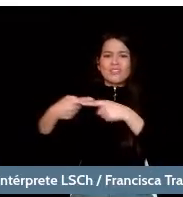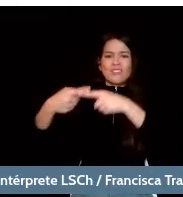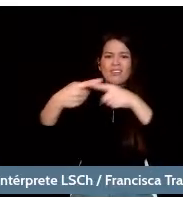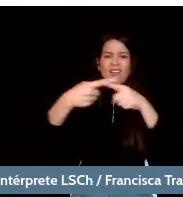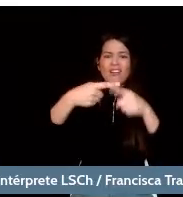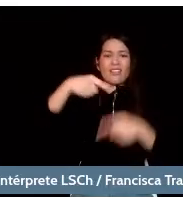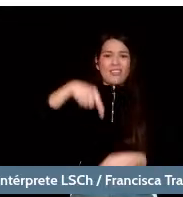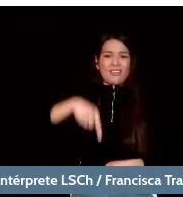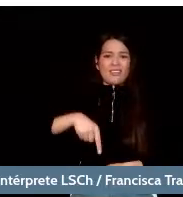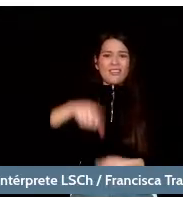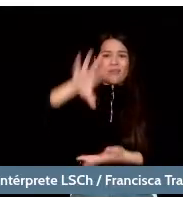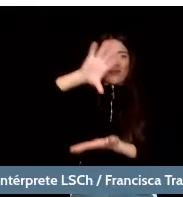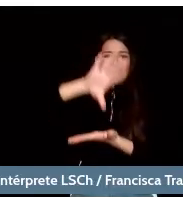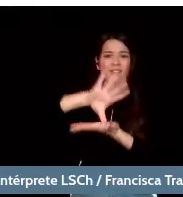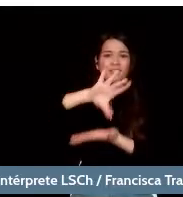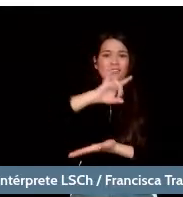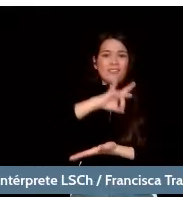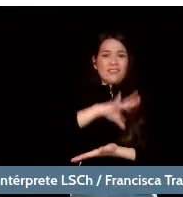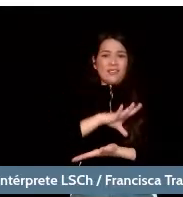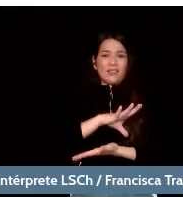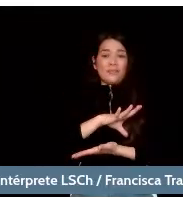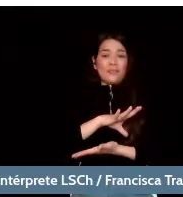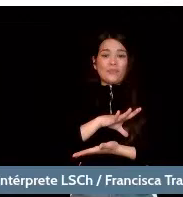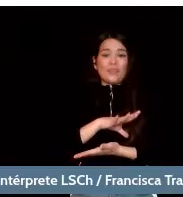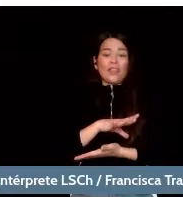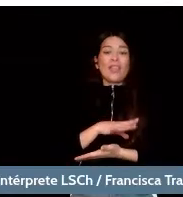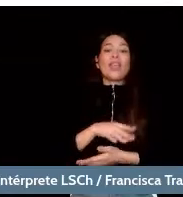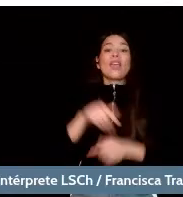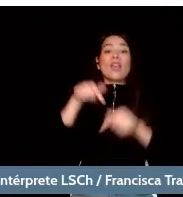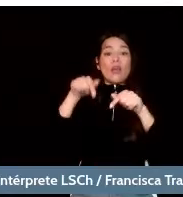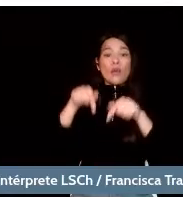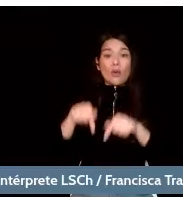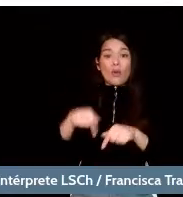In the figure of the outstanding master Maximiano Valdes,